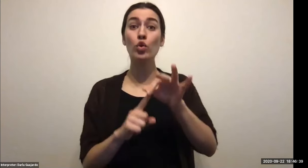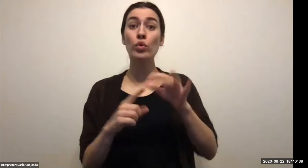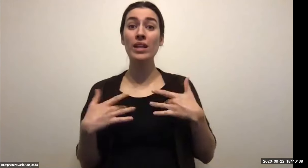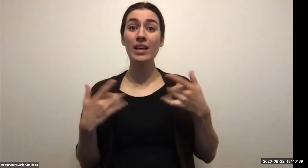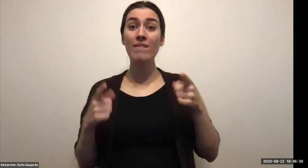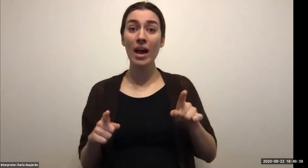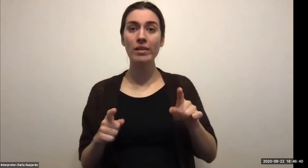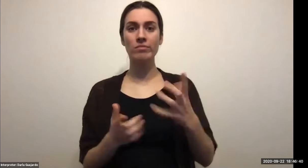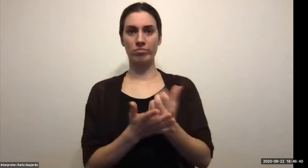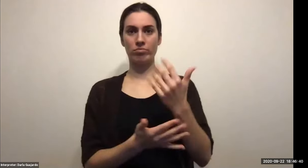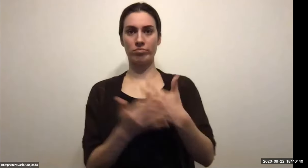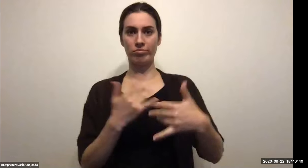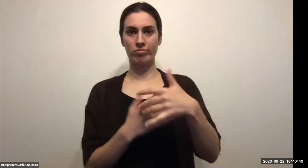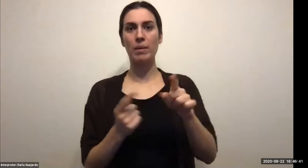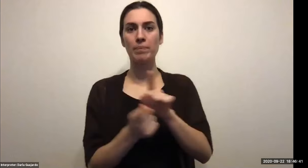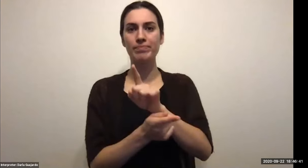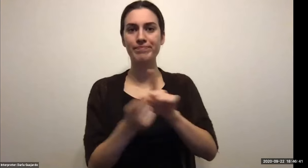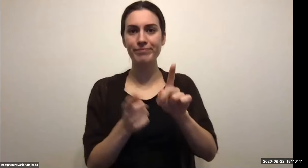Jeremy Wu (RIT Student): From my past experiences raw